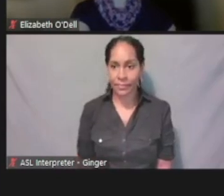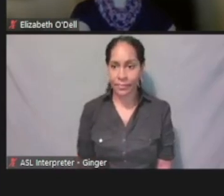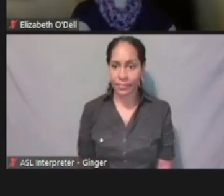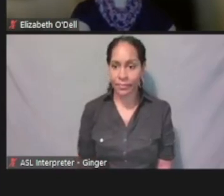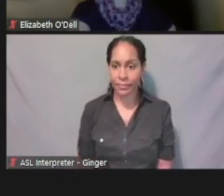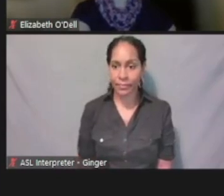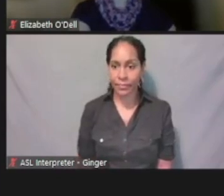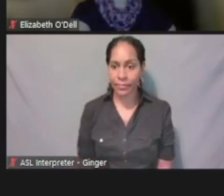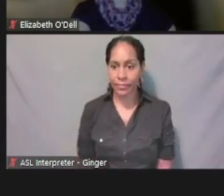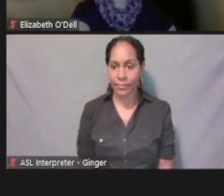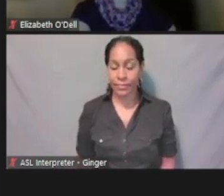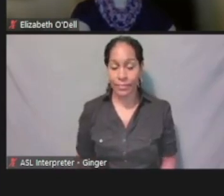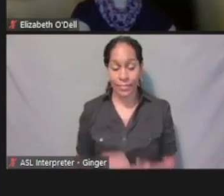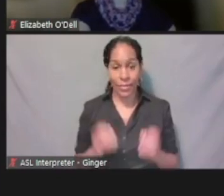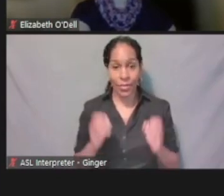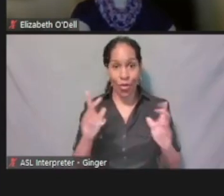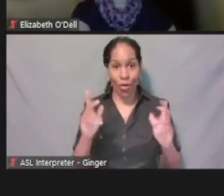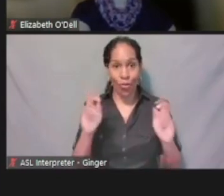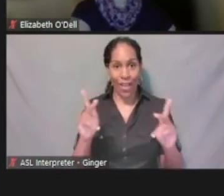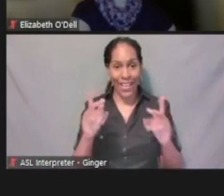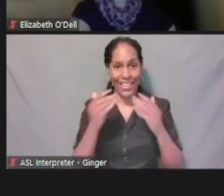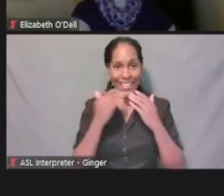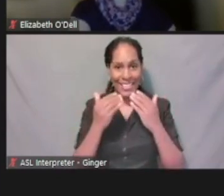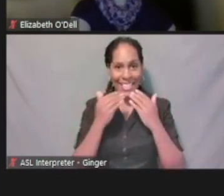[Melanie] All right, thank you, Wes and Liz.